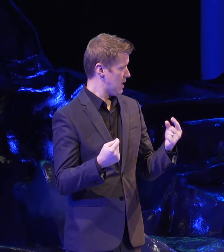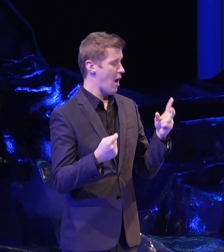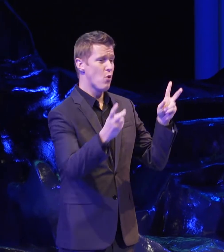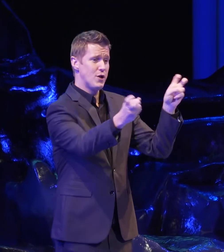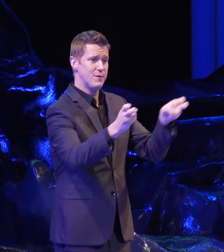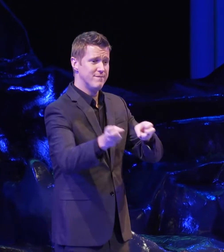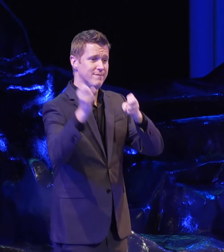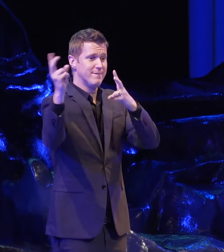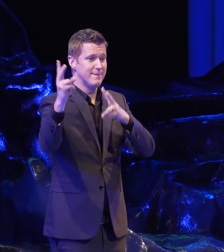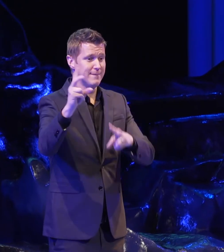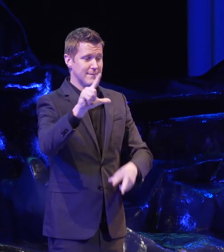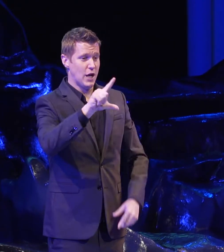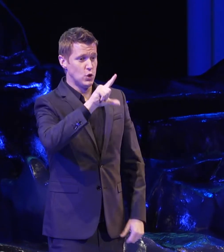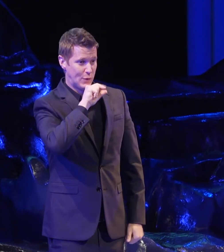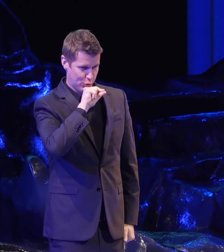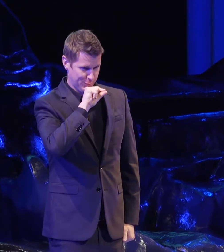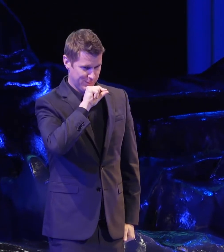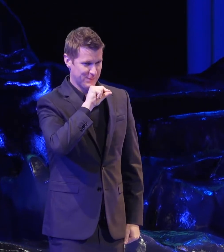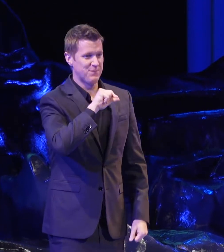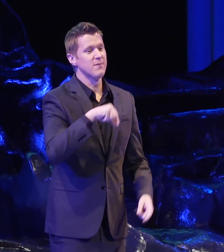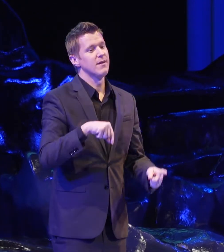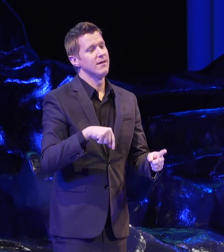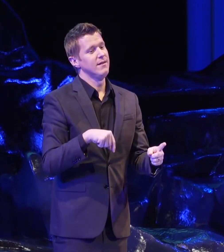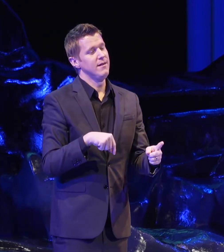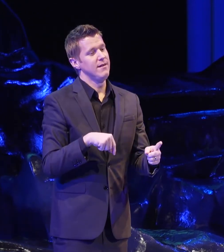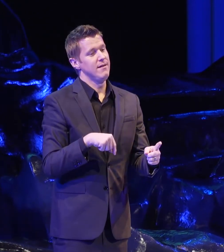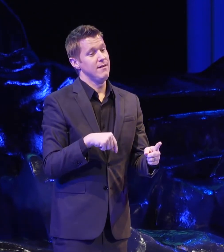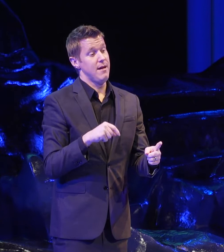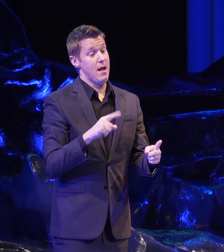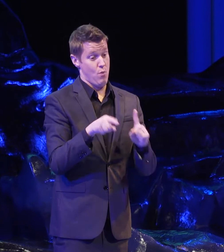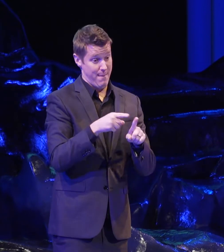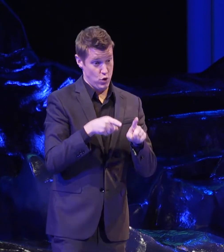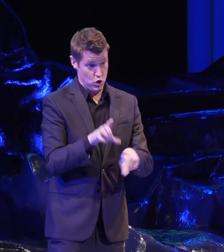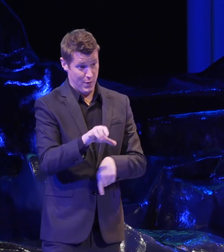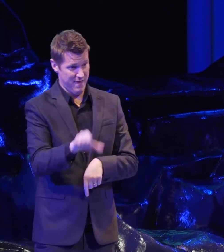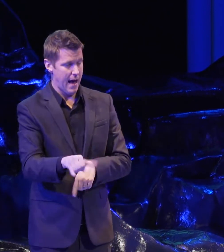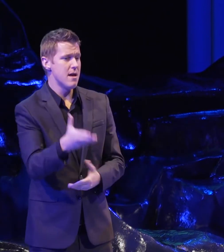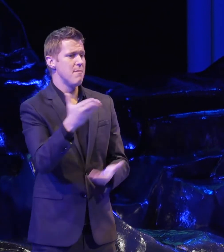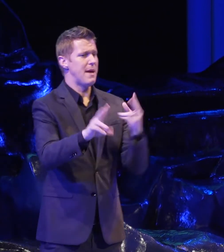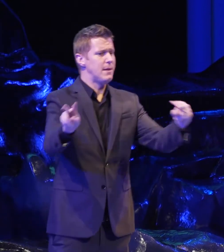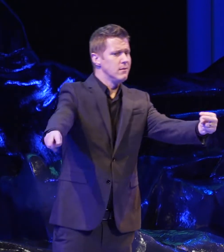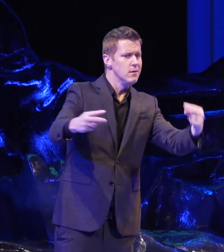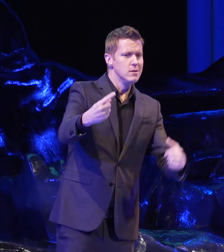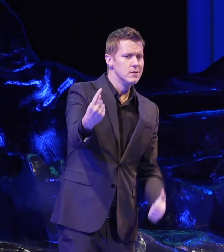and while I'm spending not quite a minute doing that, I'd like you guys to turn to a neighbor, maybe someone you haven't had a chance to talk with yet,